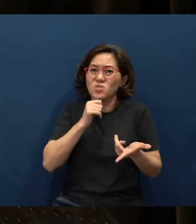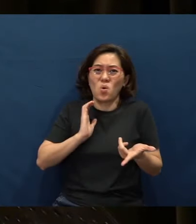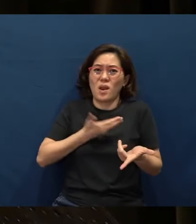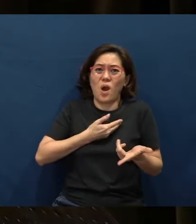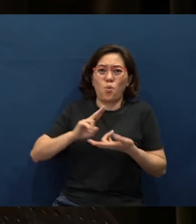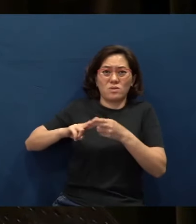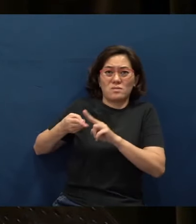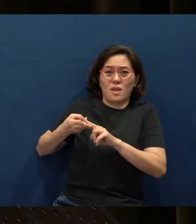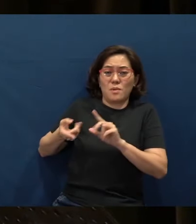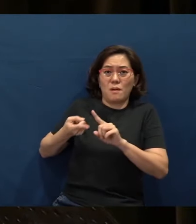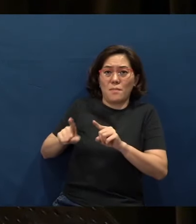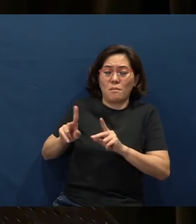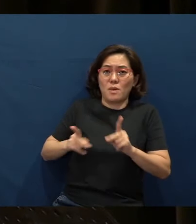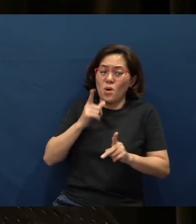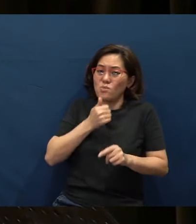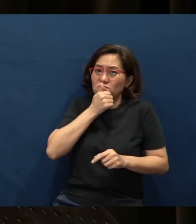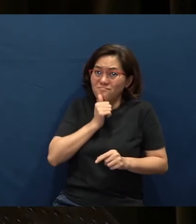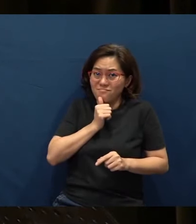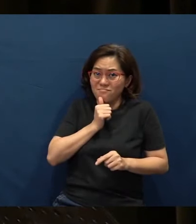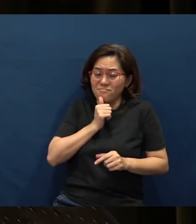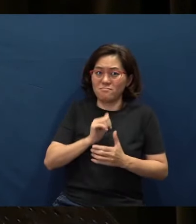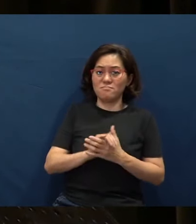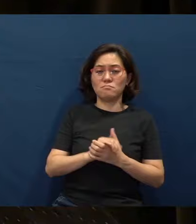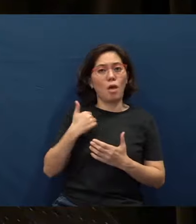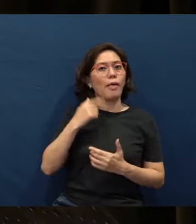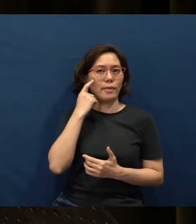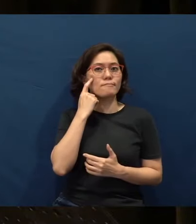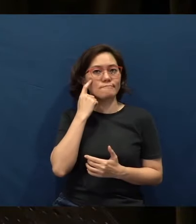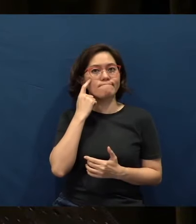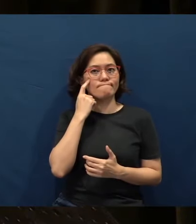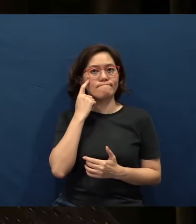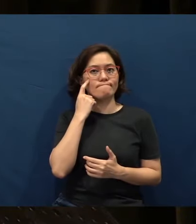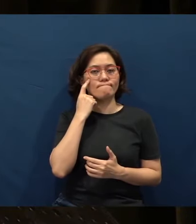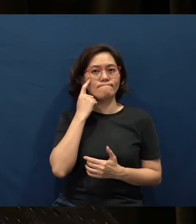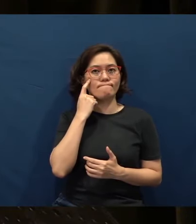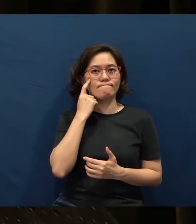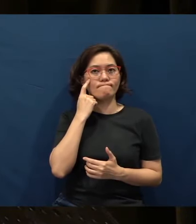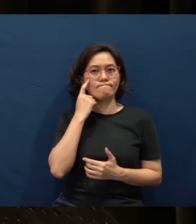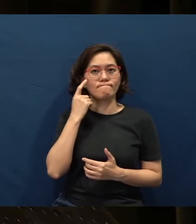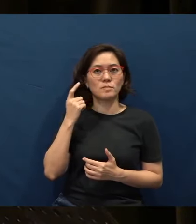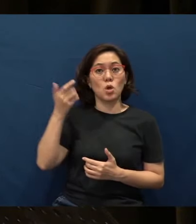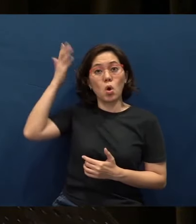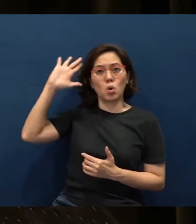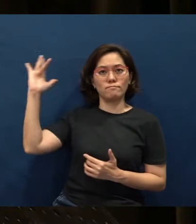but people who are suffering, I think the touch of God into your heart have